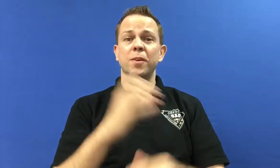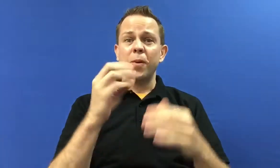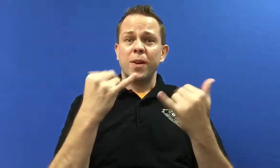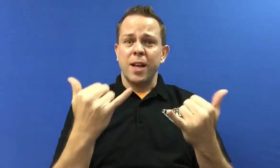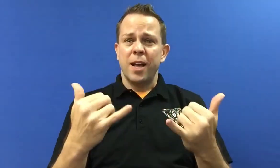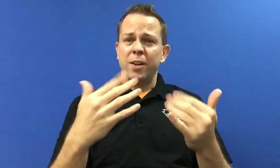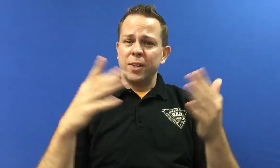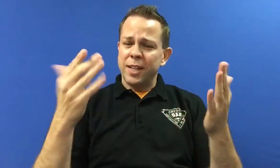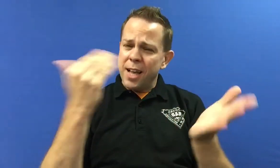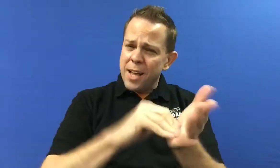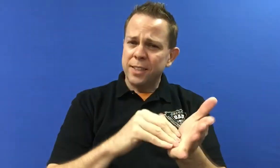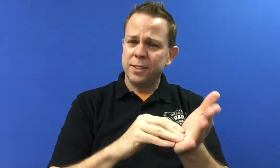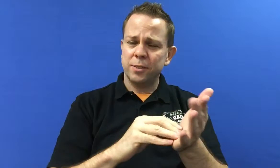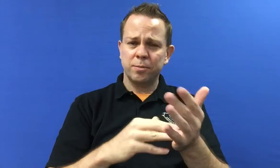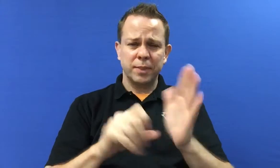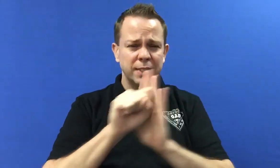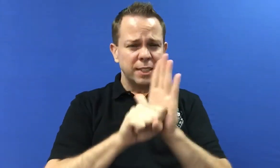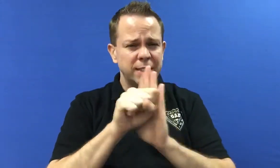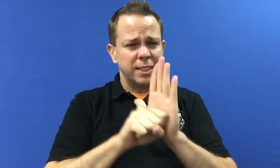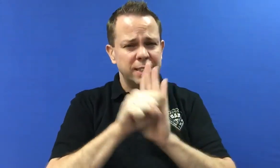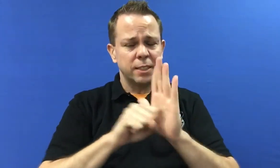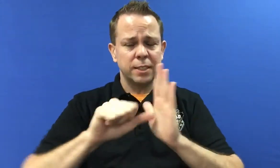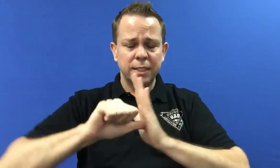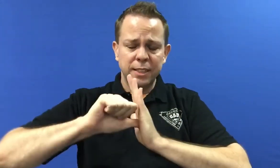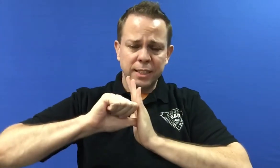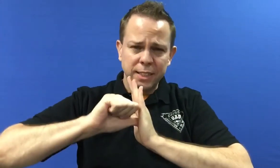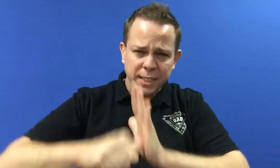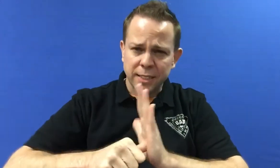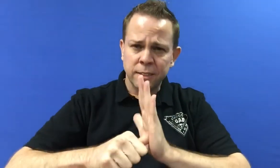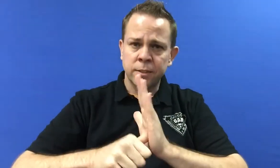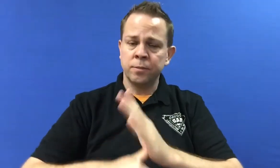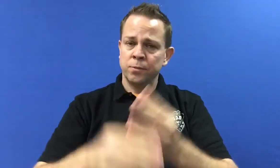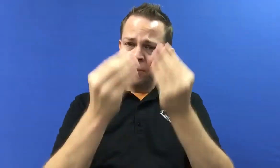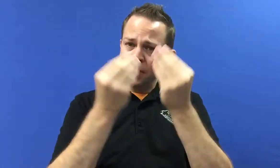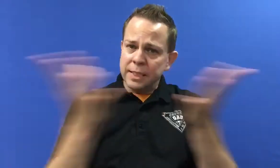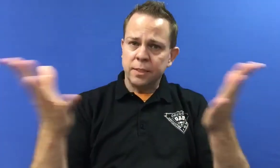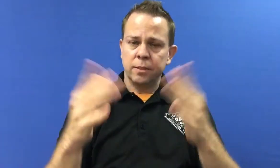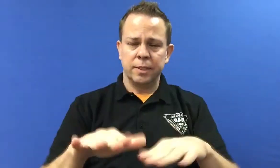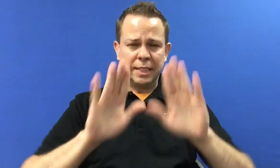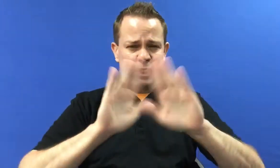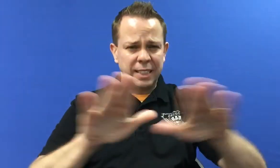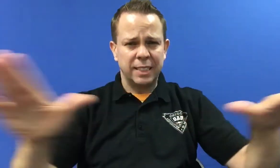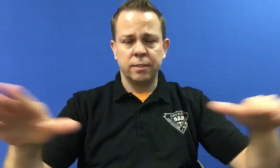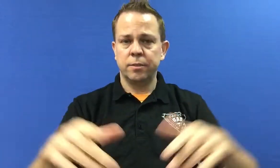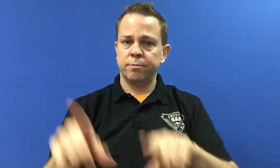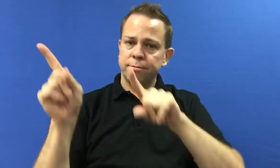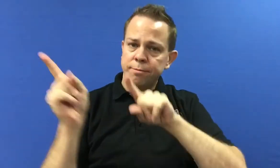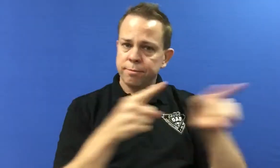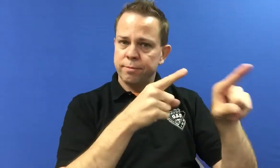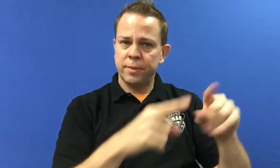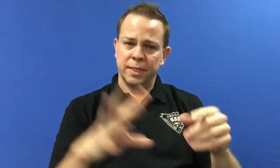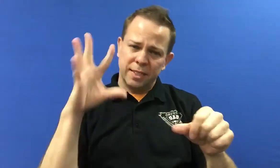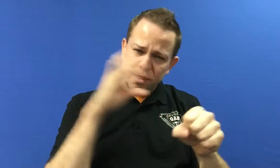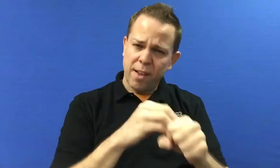Now, again, the entire state needs to be involved. Adults and children, everyone needs to get involved